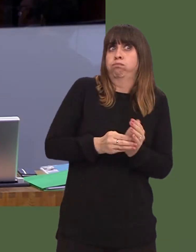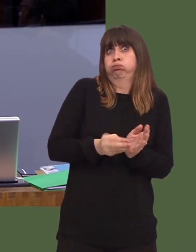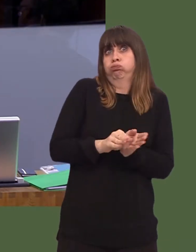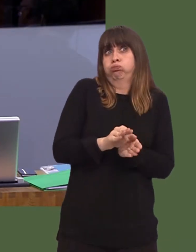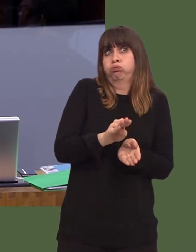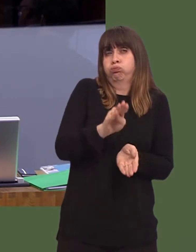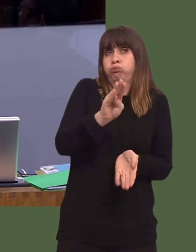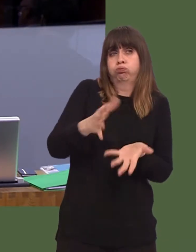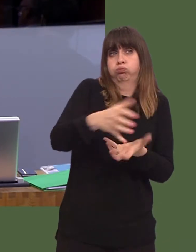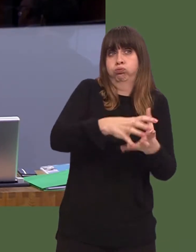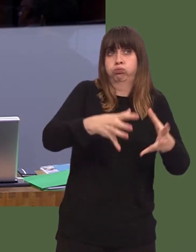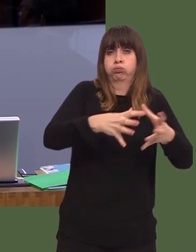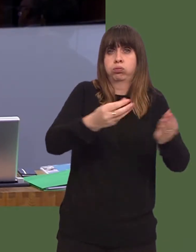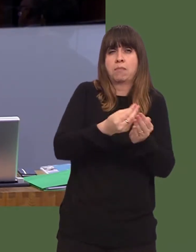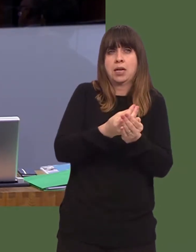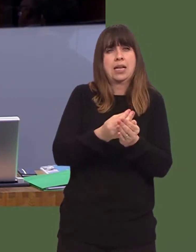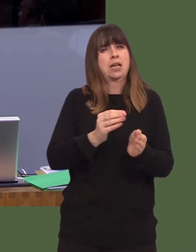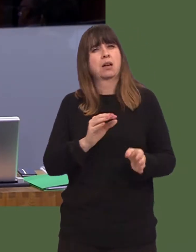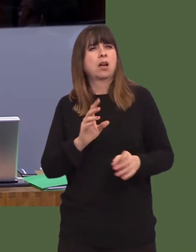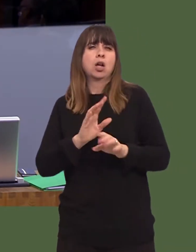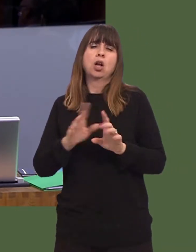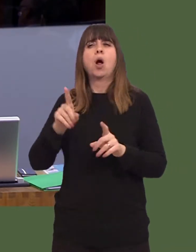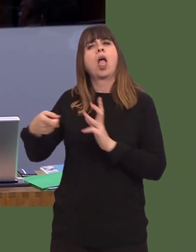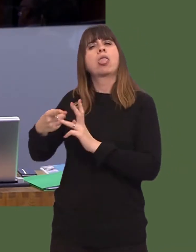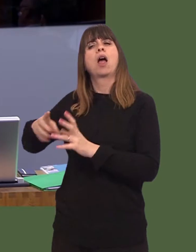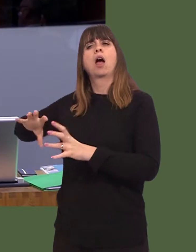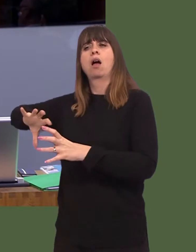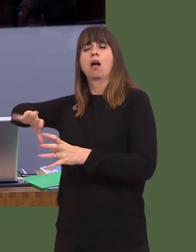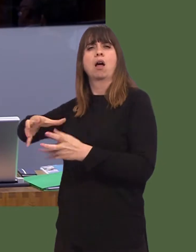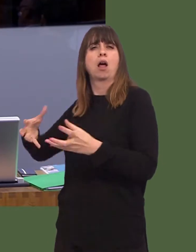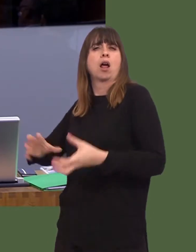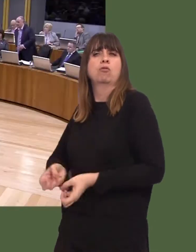than some of the soundbites that weíve had on other regeneration initiatives that maybe have happened in the past.